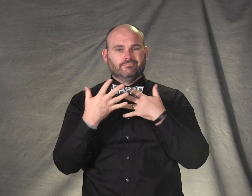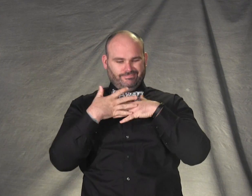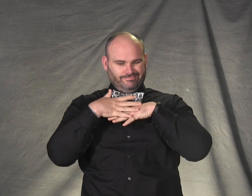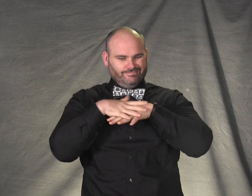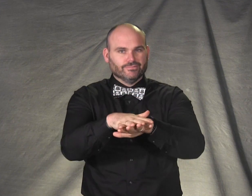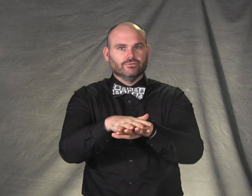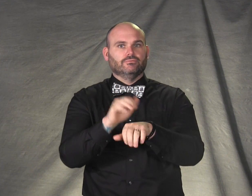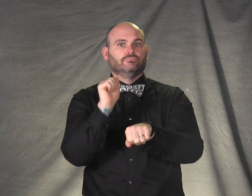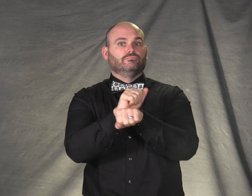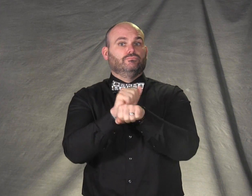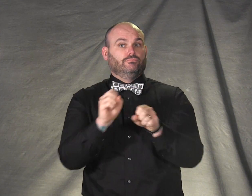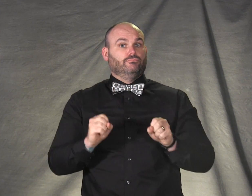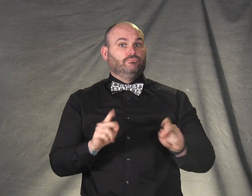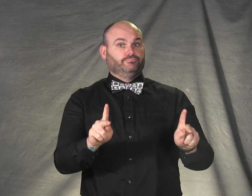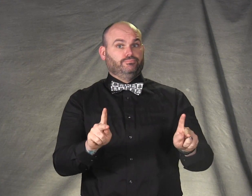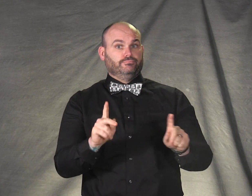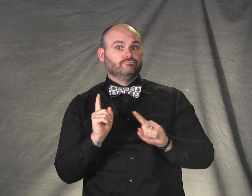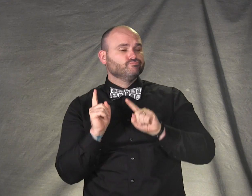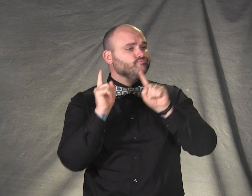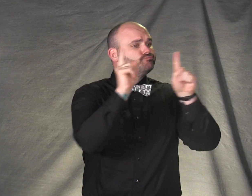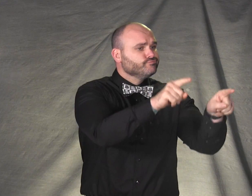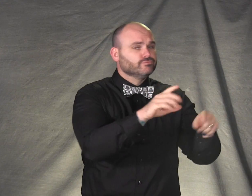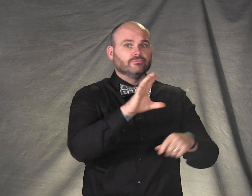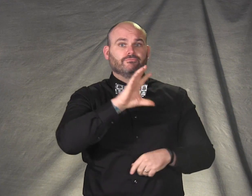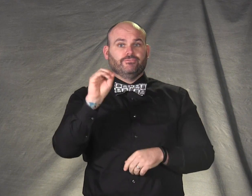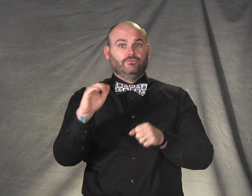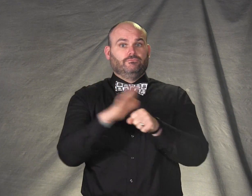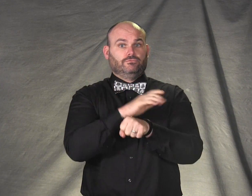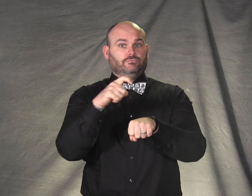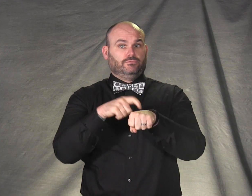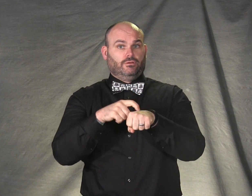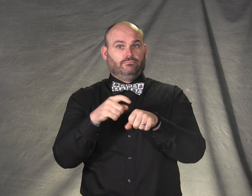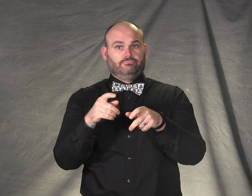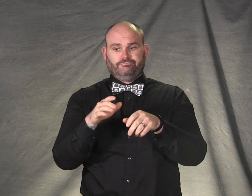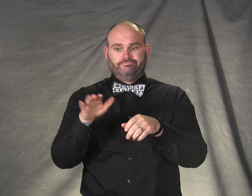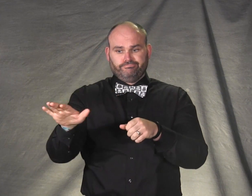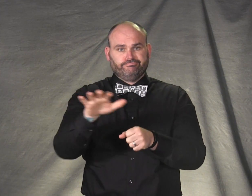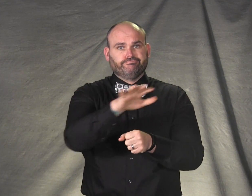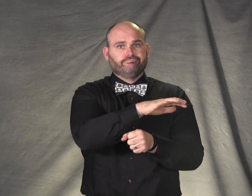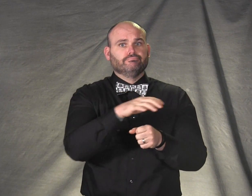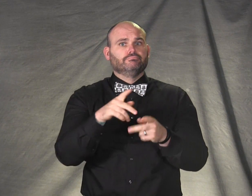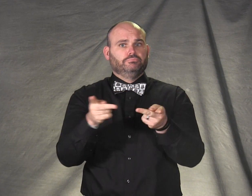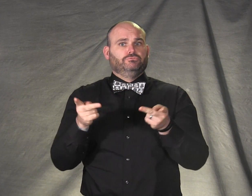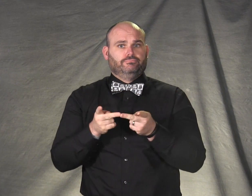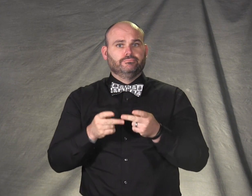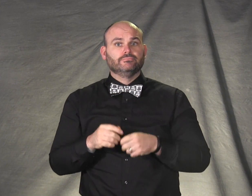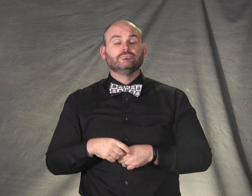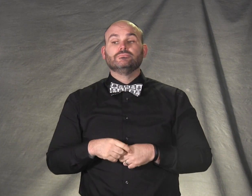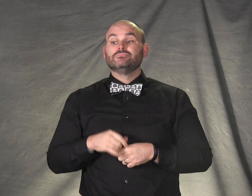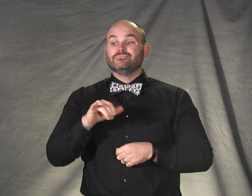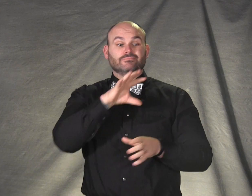integrated employment opportunities with up to 50 full time positions